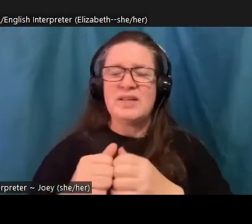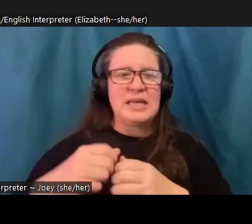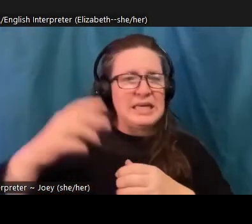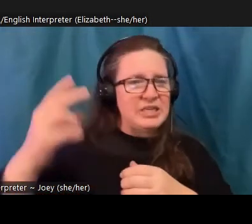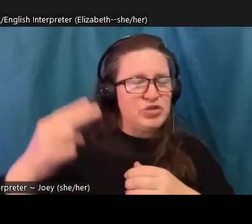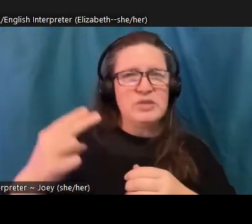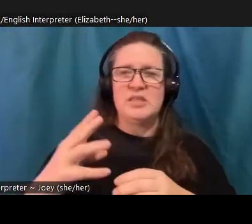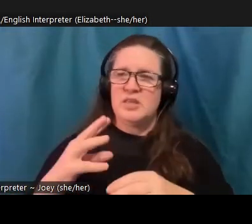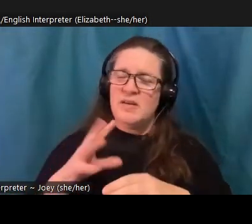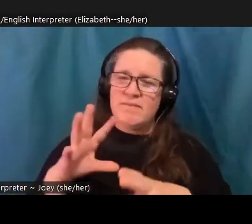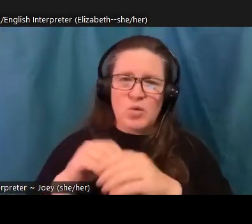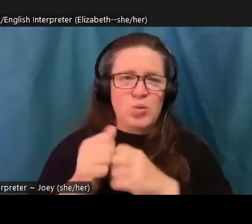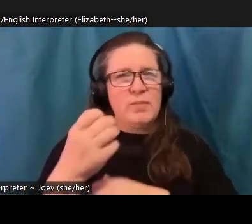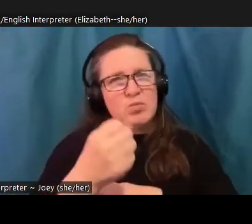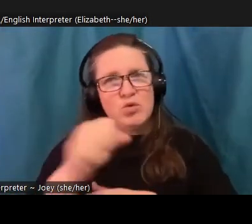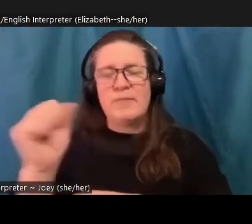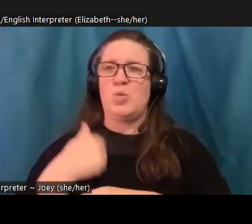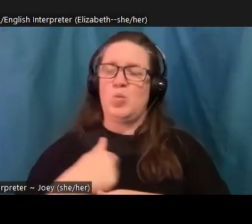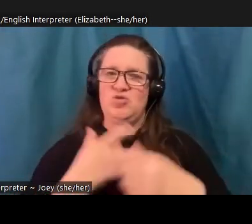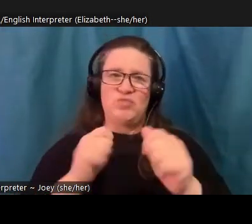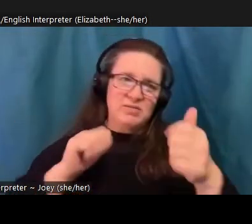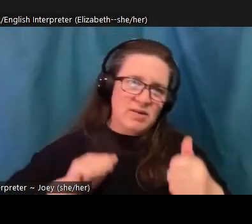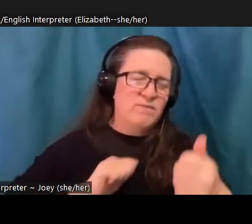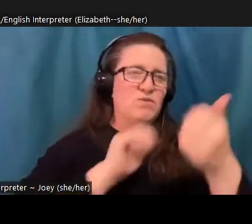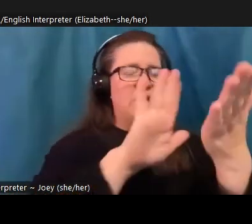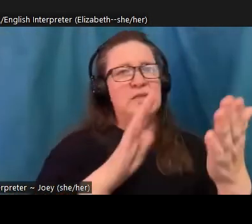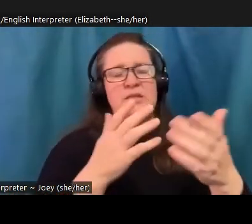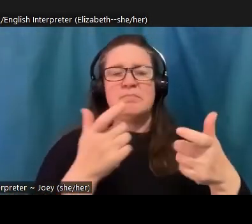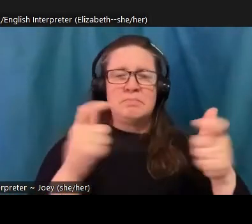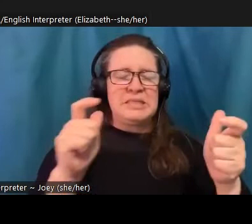greatest challenge and injustice of your time. So if you're